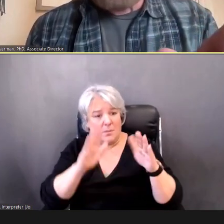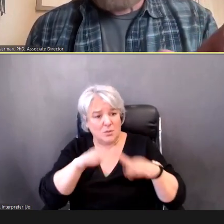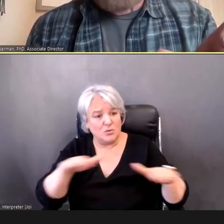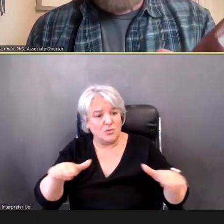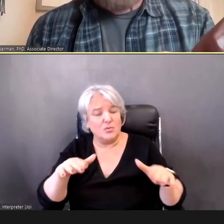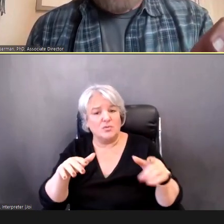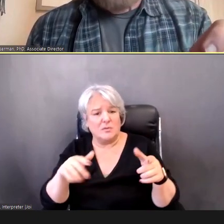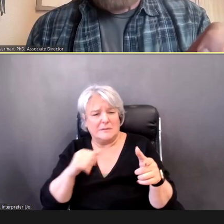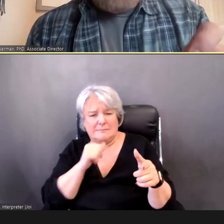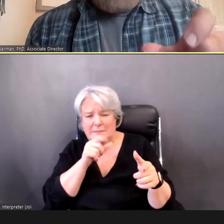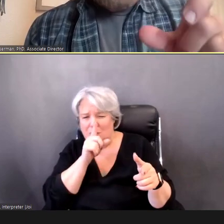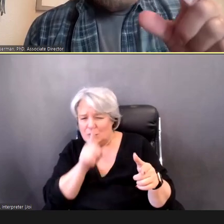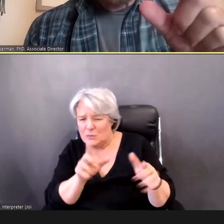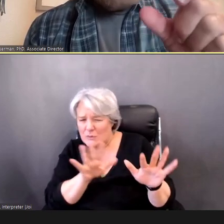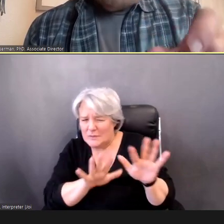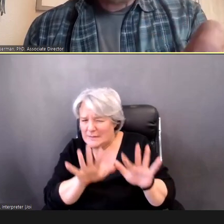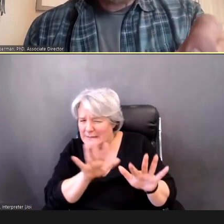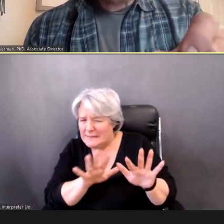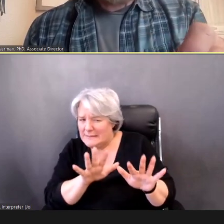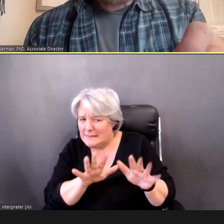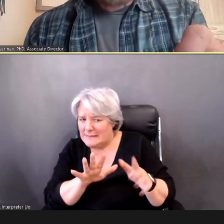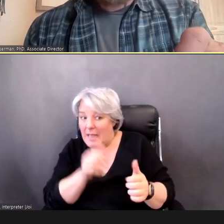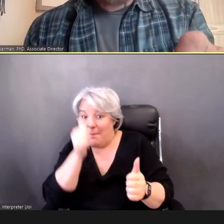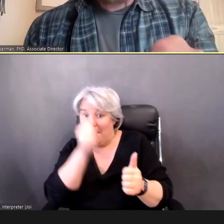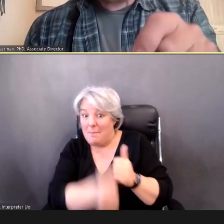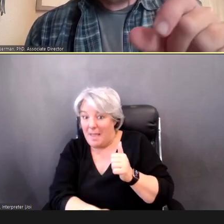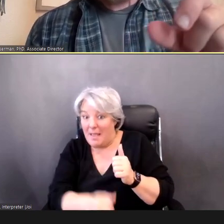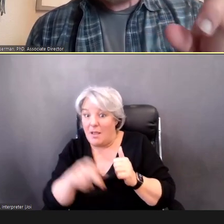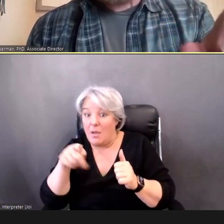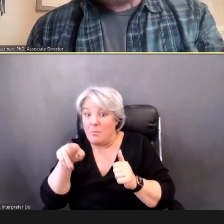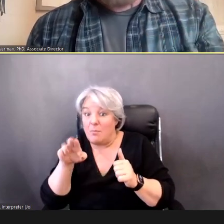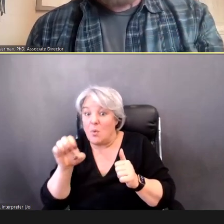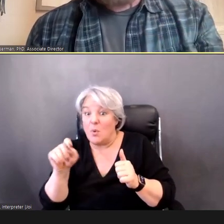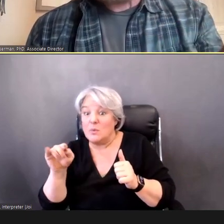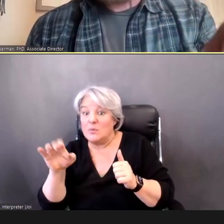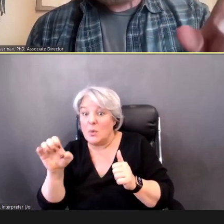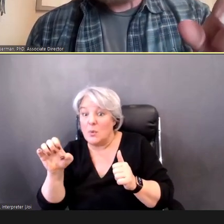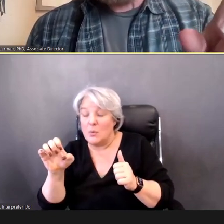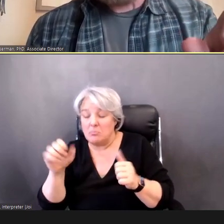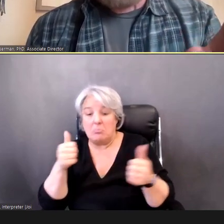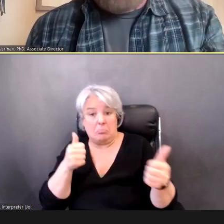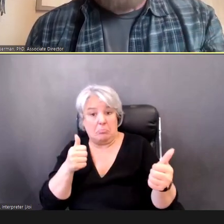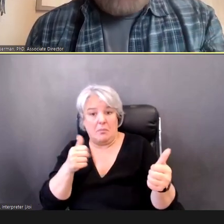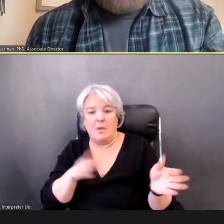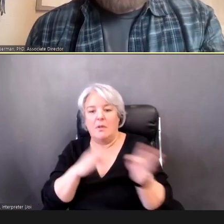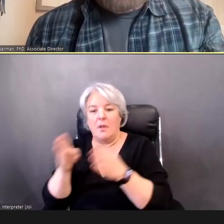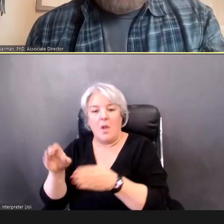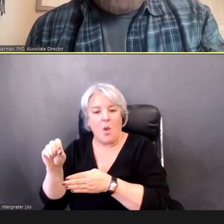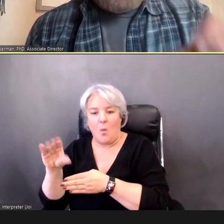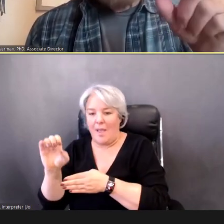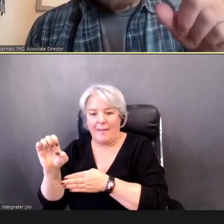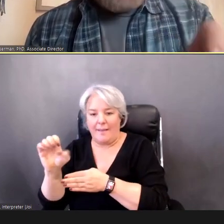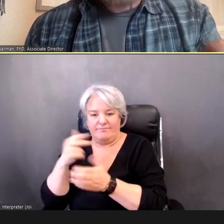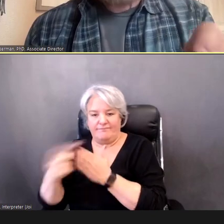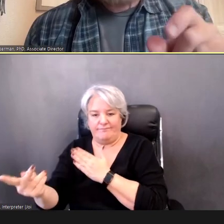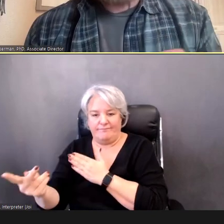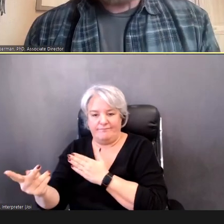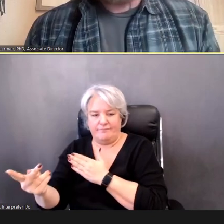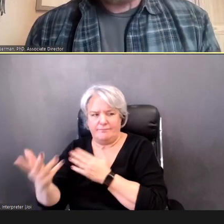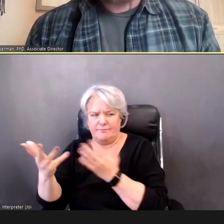passed the PureTone, but when you did OAEs, they did not pass -- that's the thing, where worried about